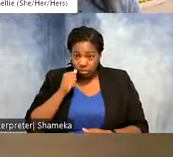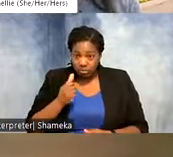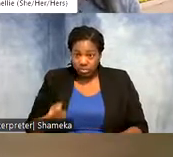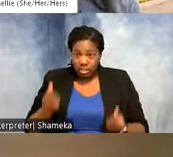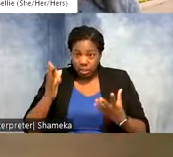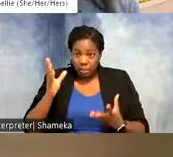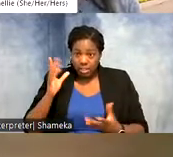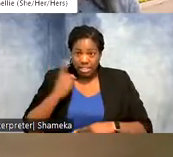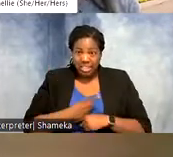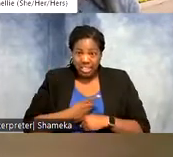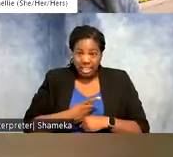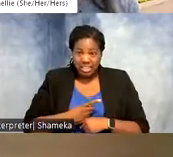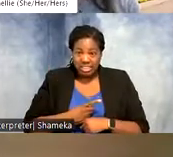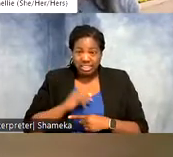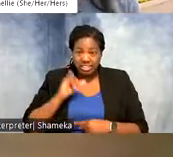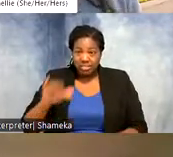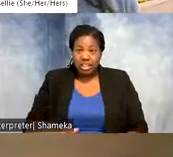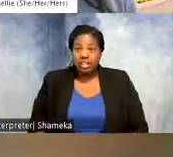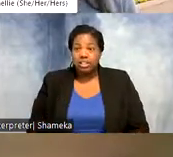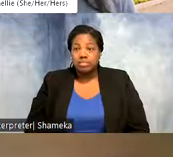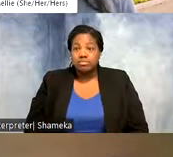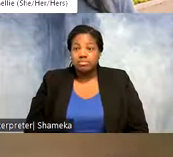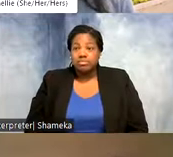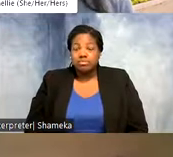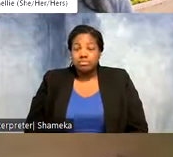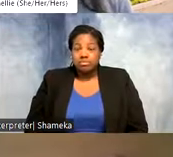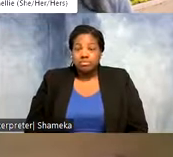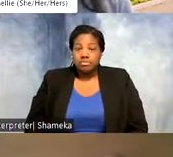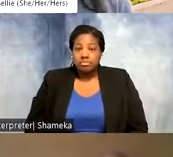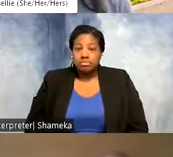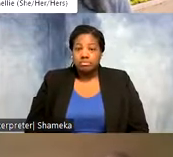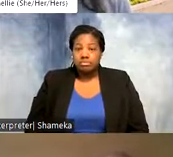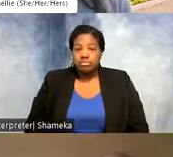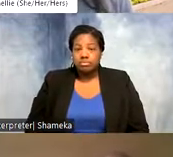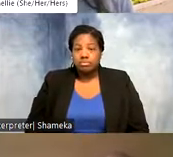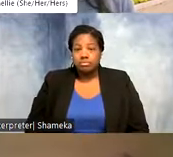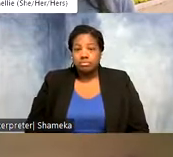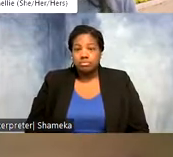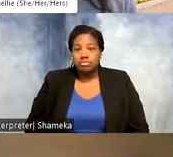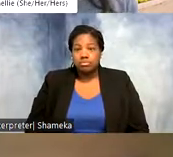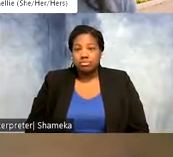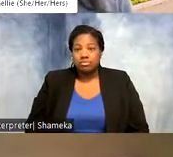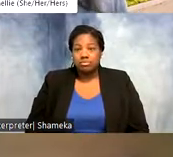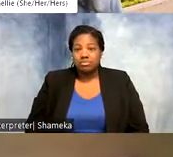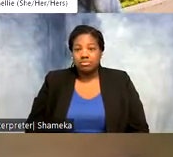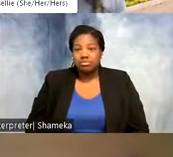did it spend flying straight? And I don't know if people can do math that quickly, but